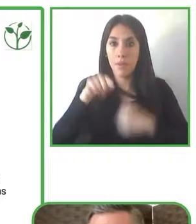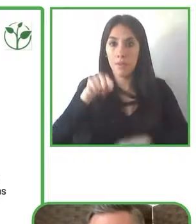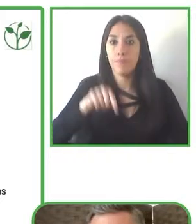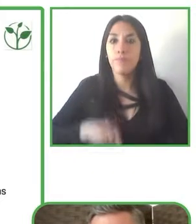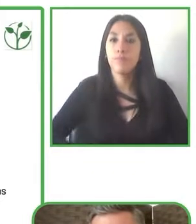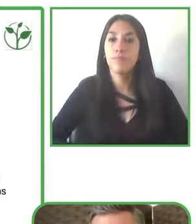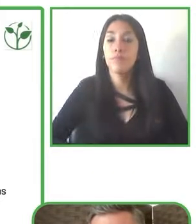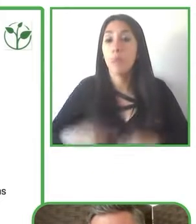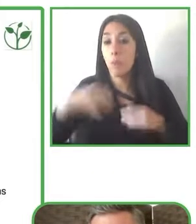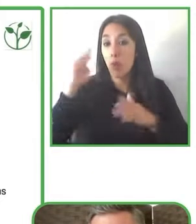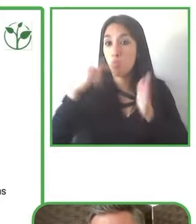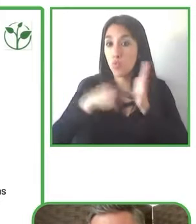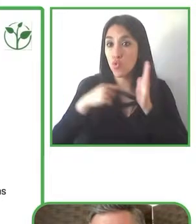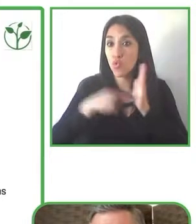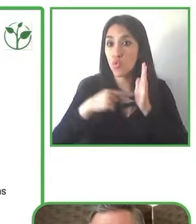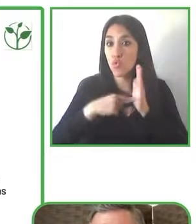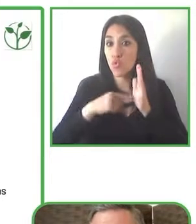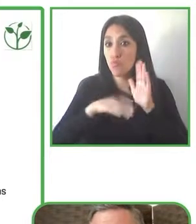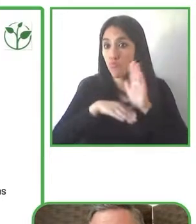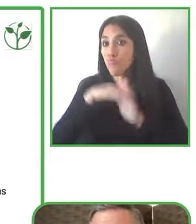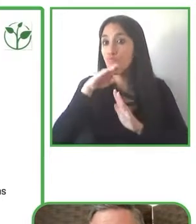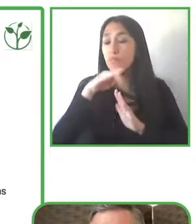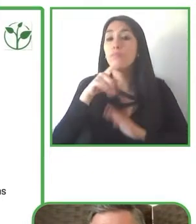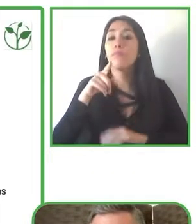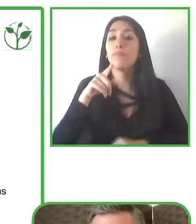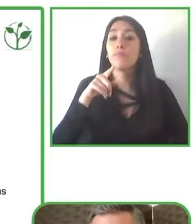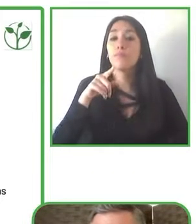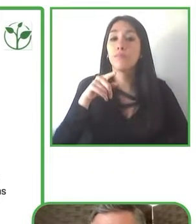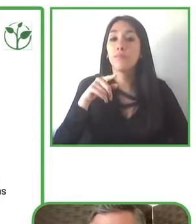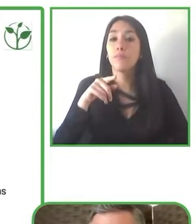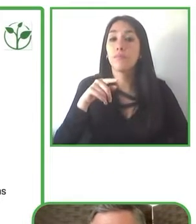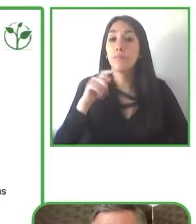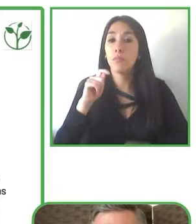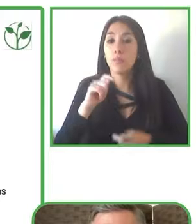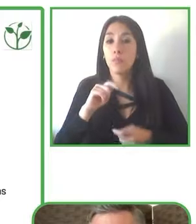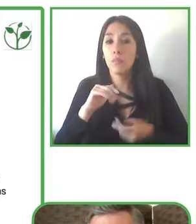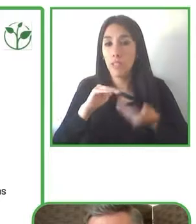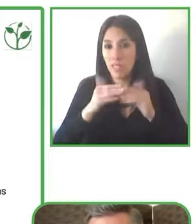Lastly Comcast NBCUniversal has done phenomenal work in making sure that they're